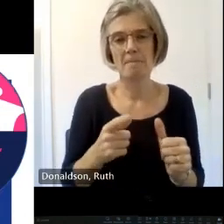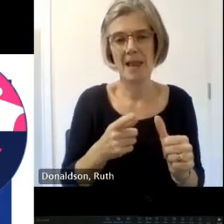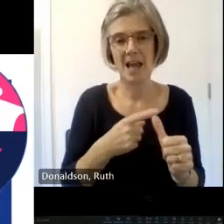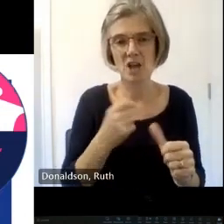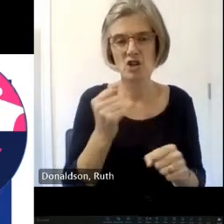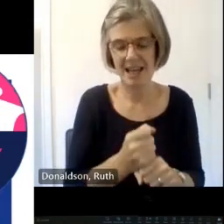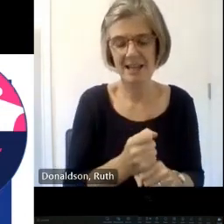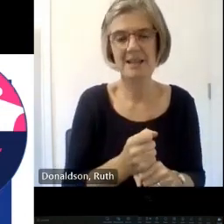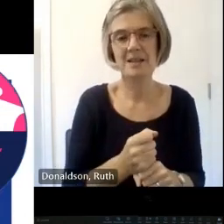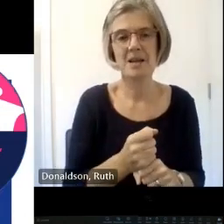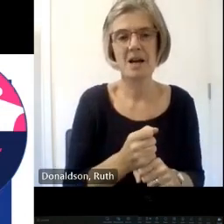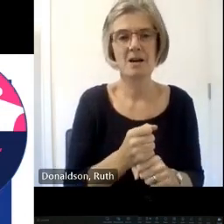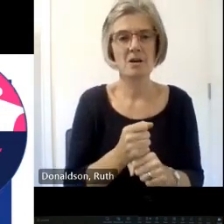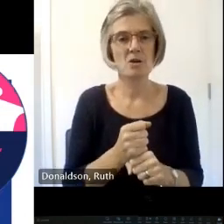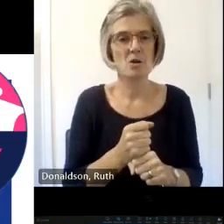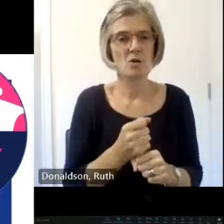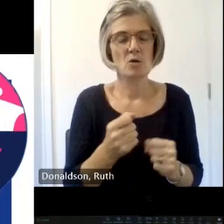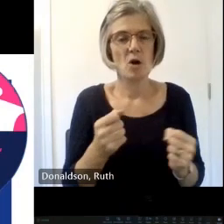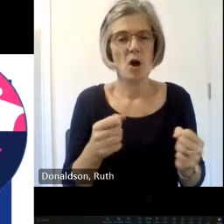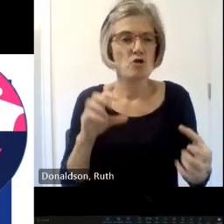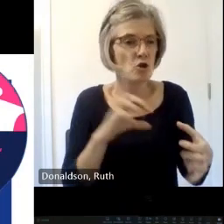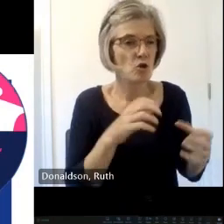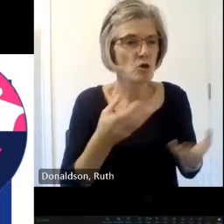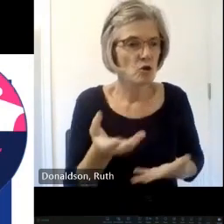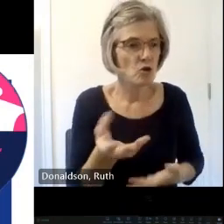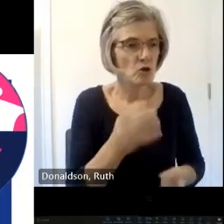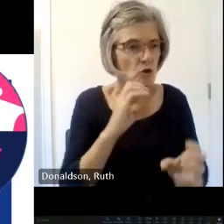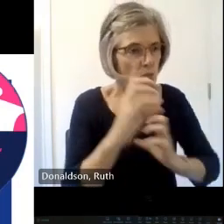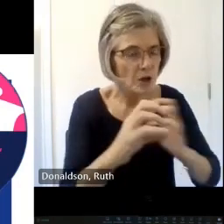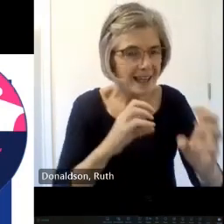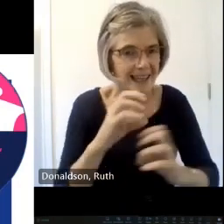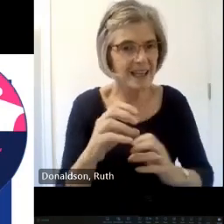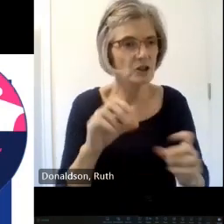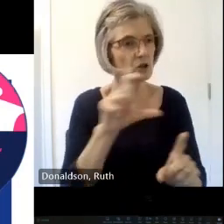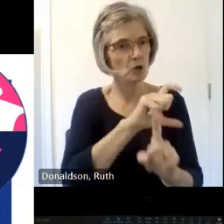communicate authentically within a community within a community using their own methods